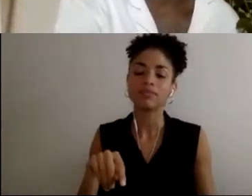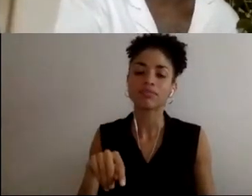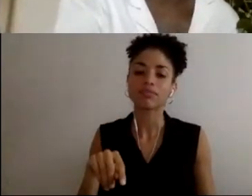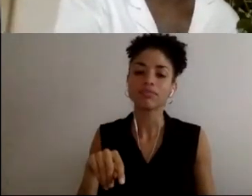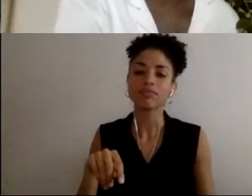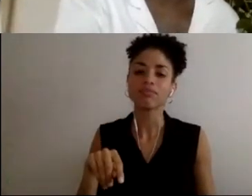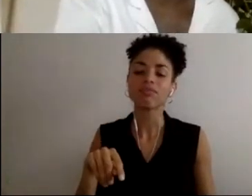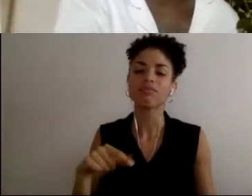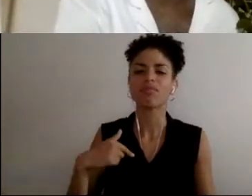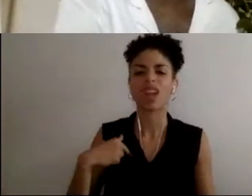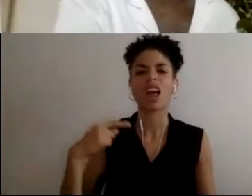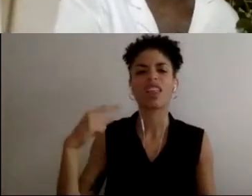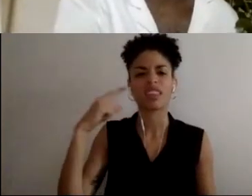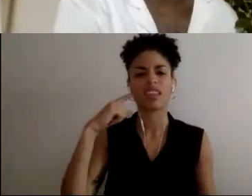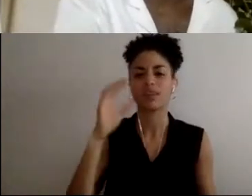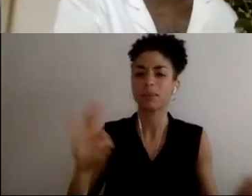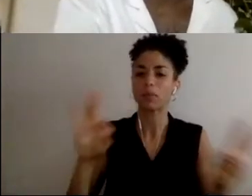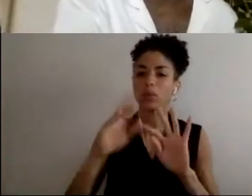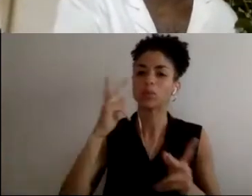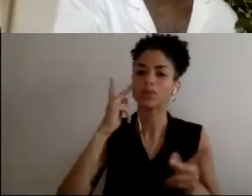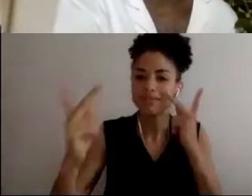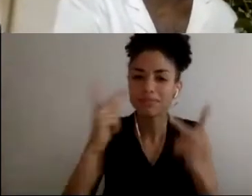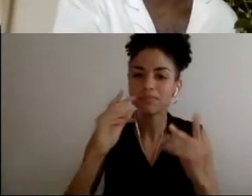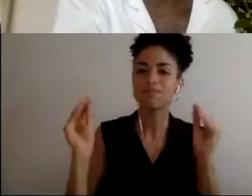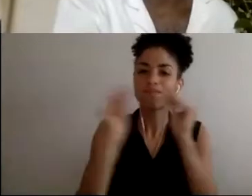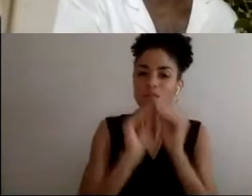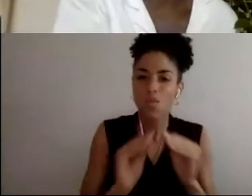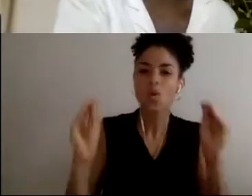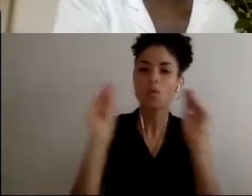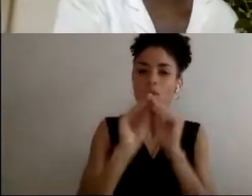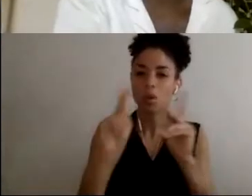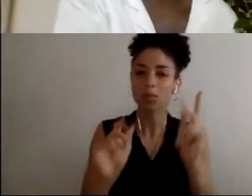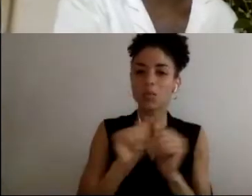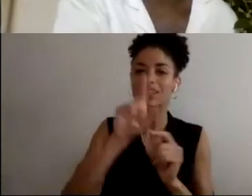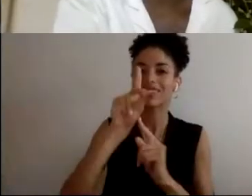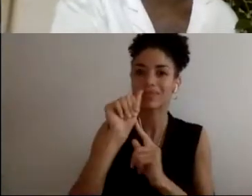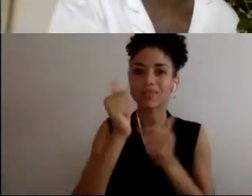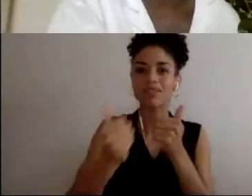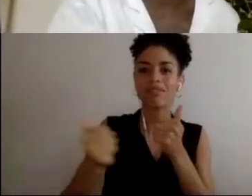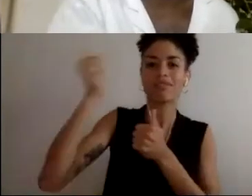But I think we need to see more people, and we need to know that there